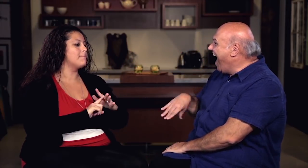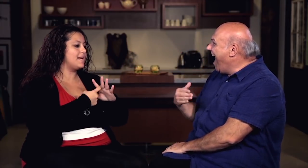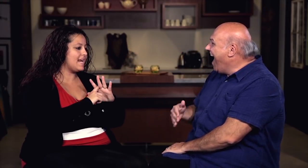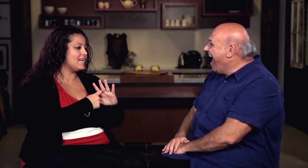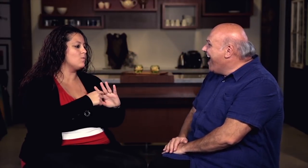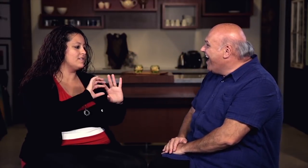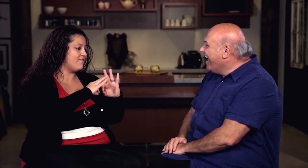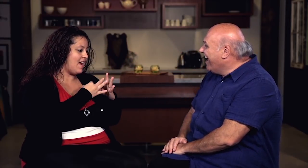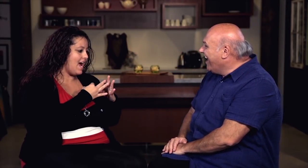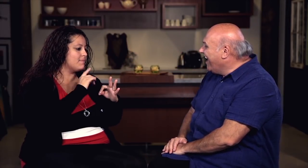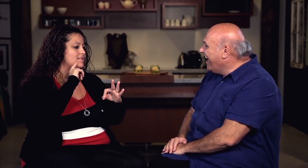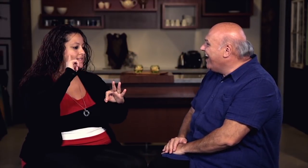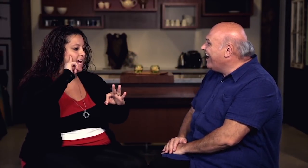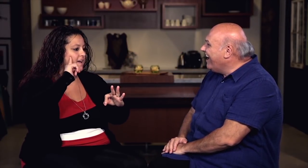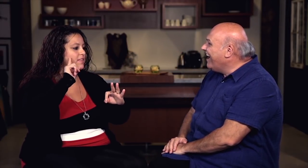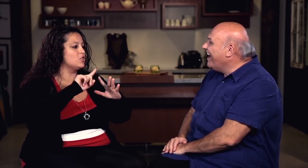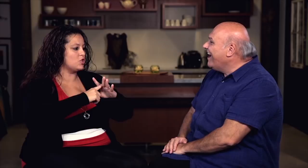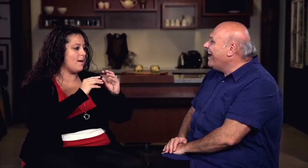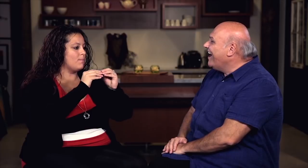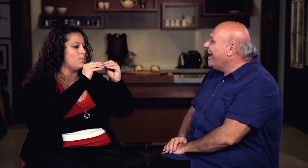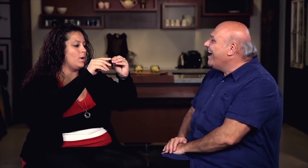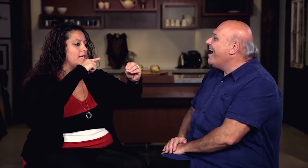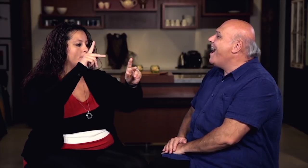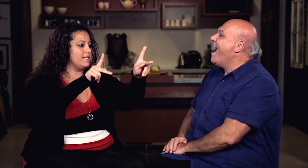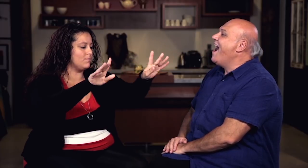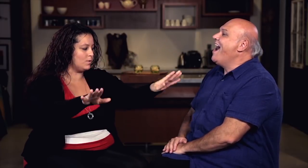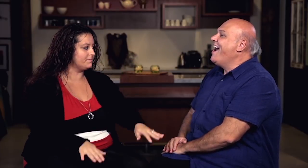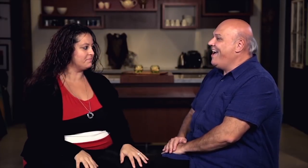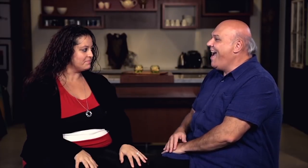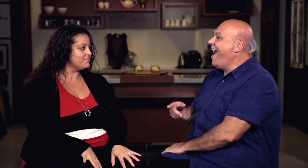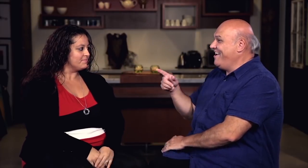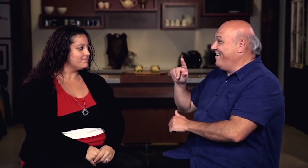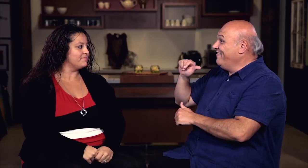the beginning it was family and deaf people. Then over time more and more to hearing